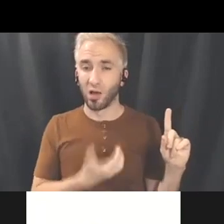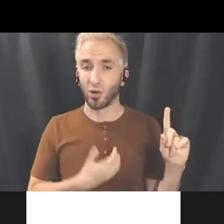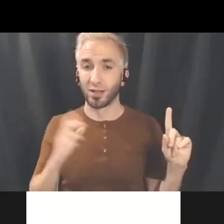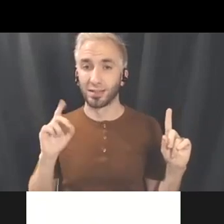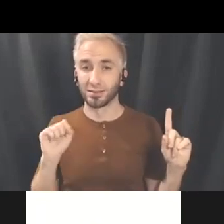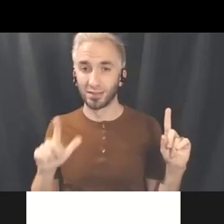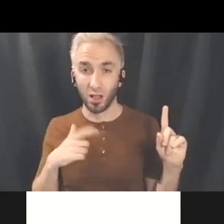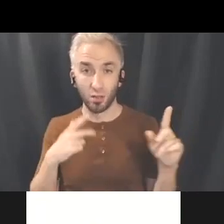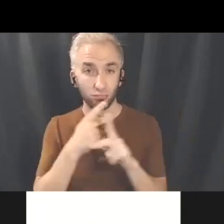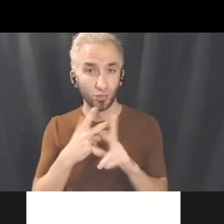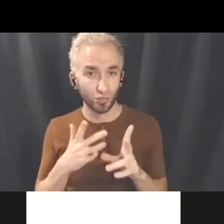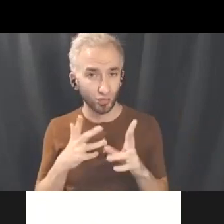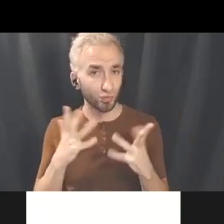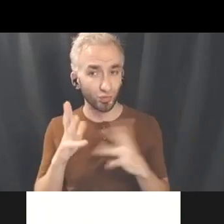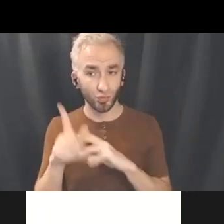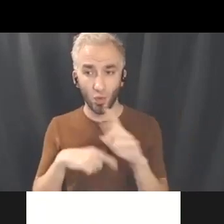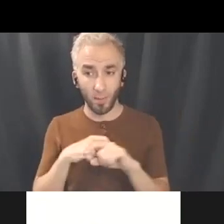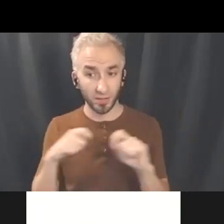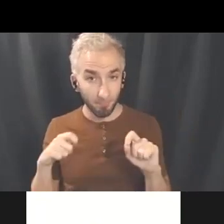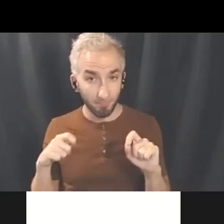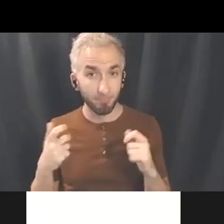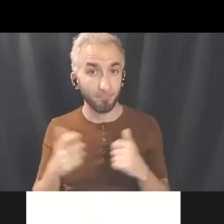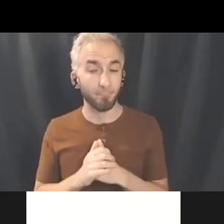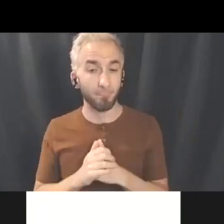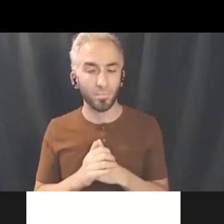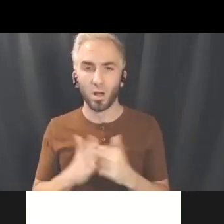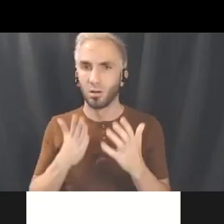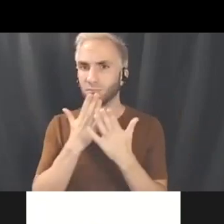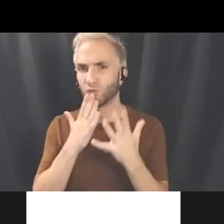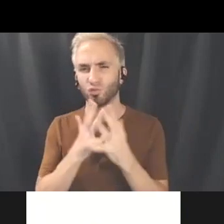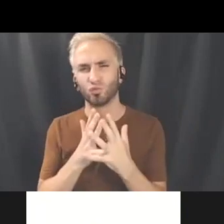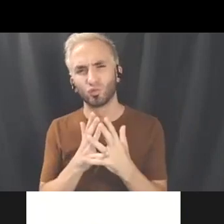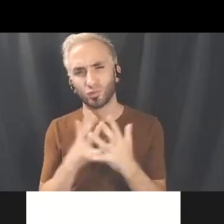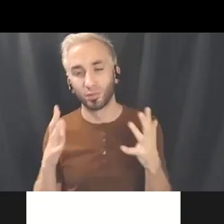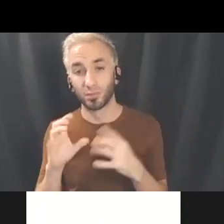just to wrap us up. Yes, thank you so much Sammy and thank you so much to everybody here